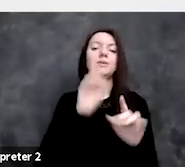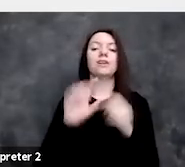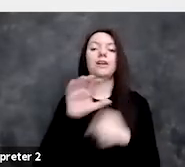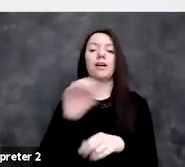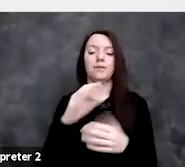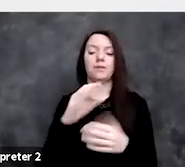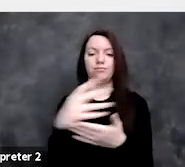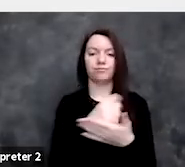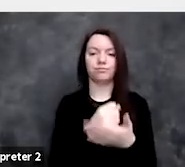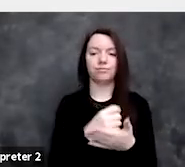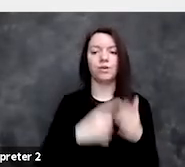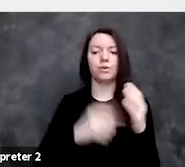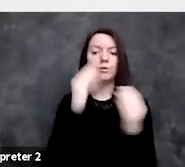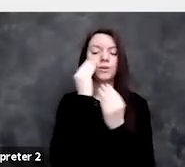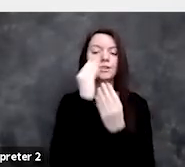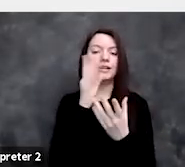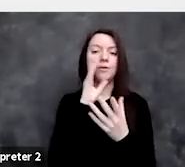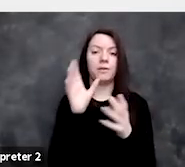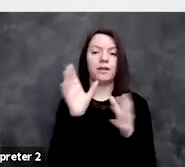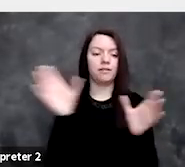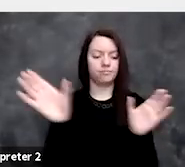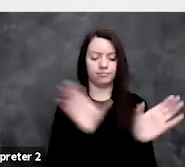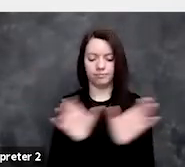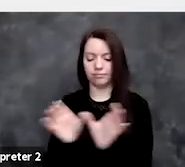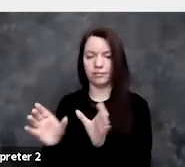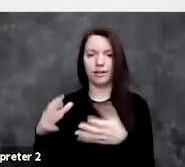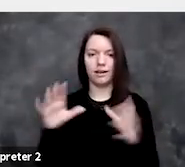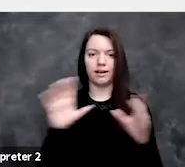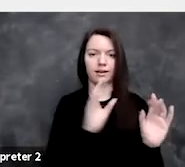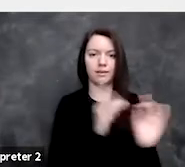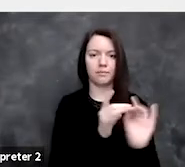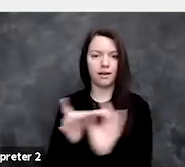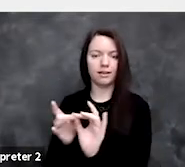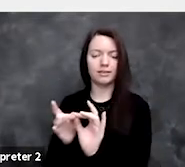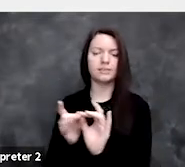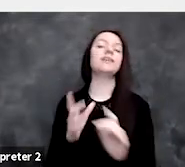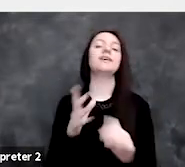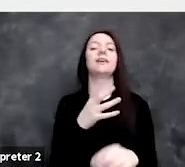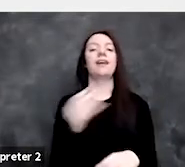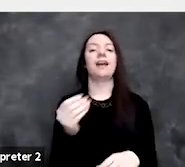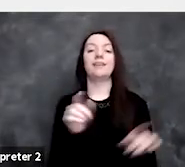what data is being combined in that regard, because as was mentioned,